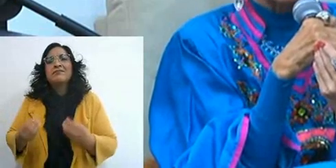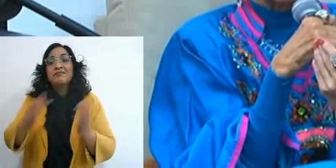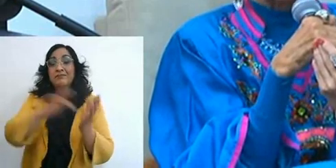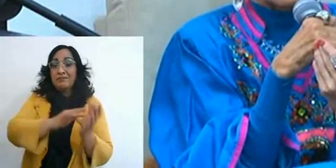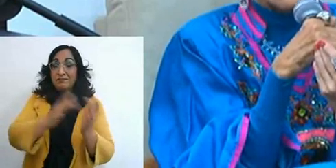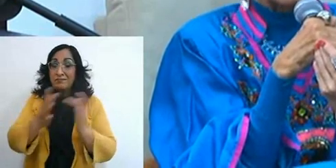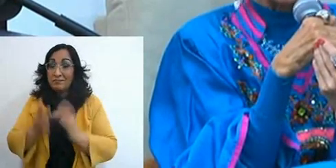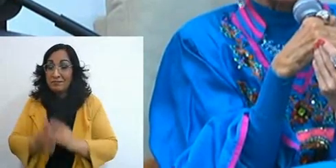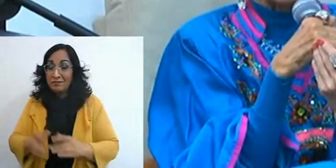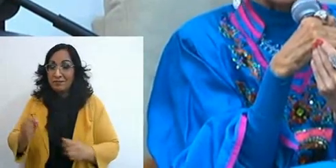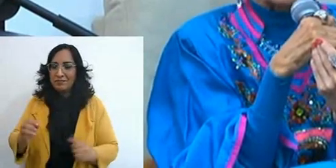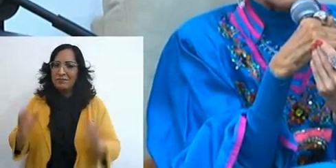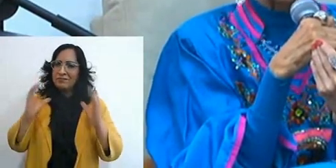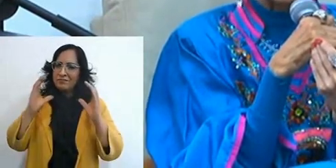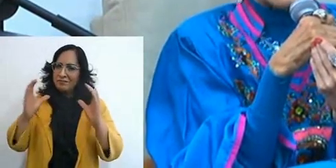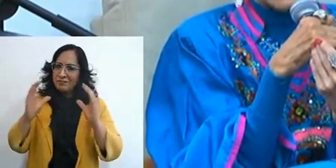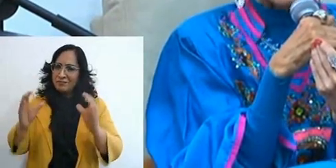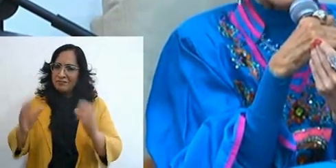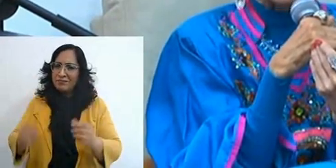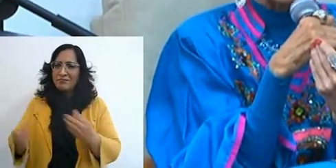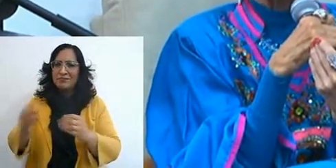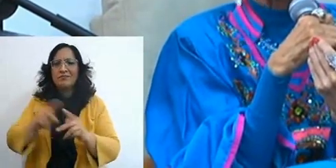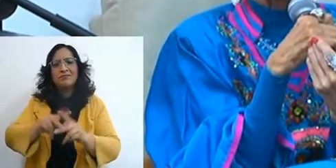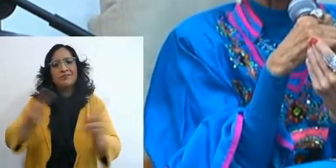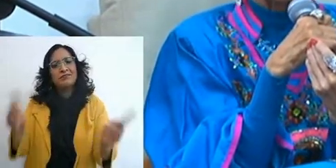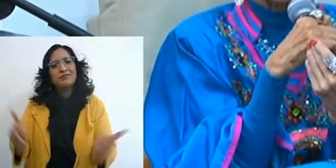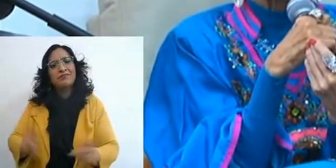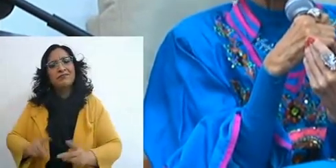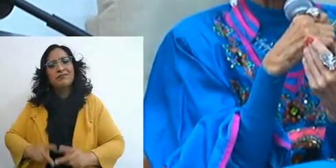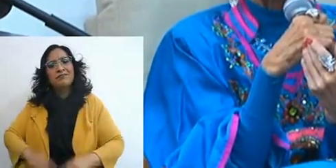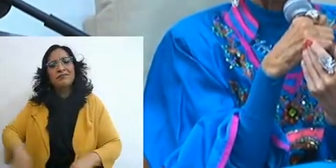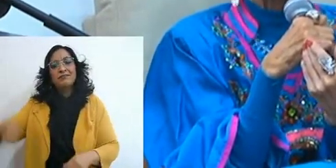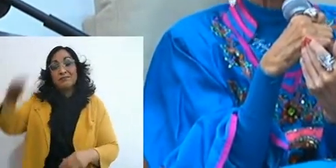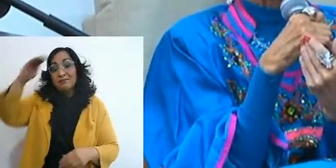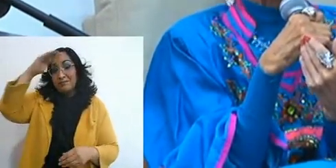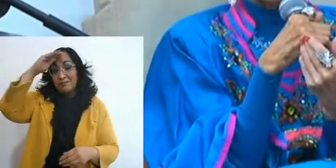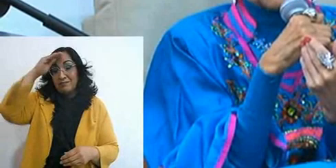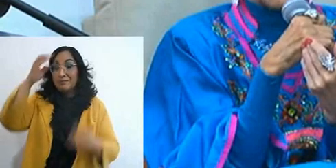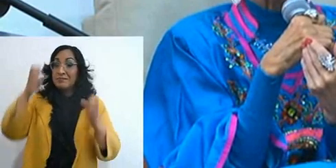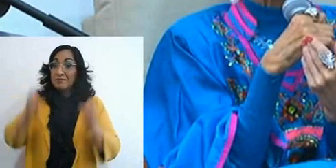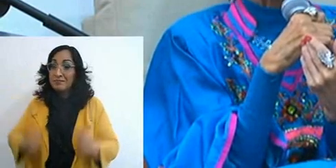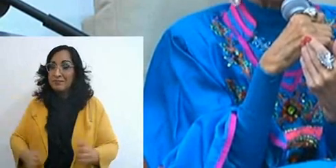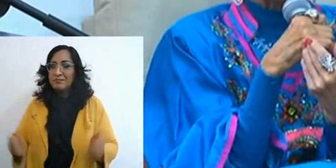and he will keep in complete peace, him whose mind is stayed on him,